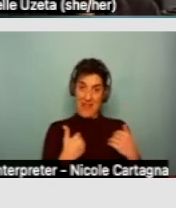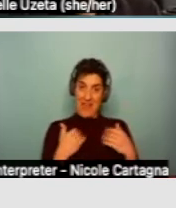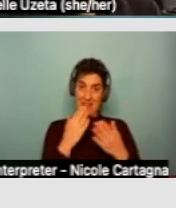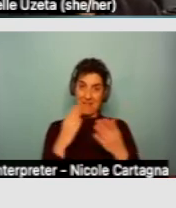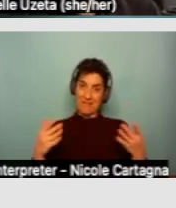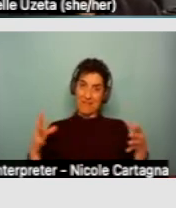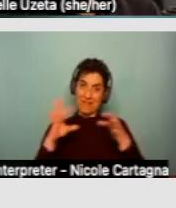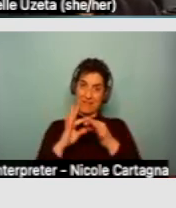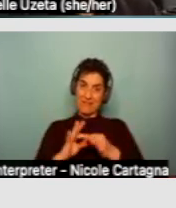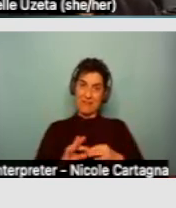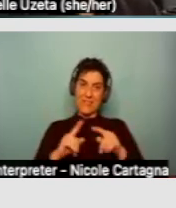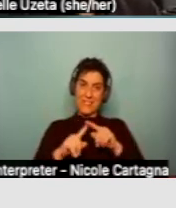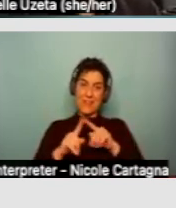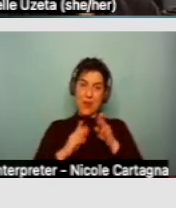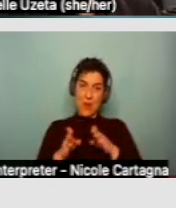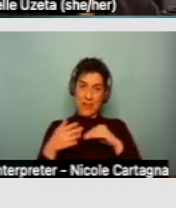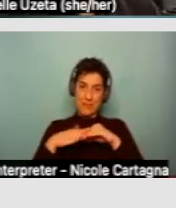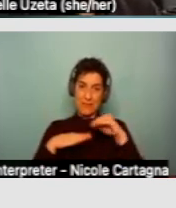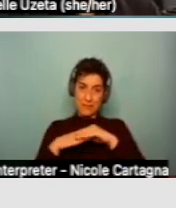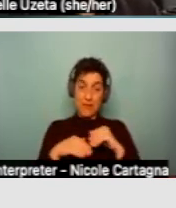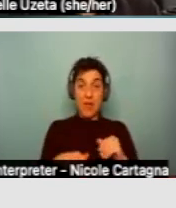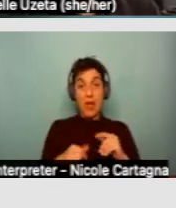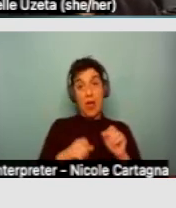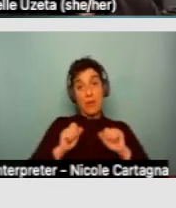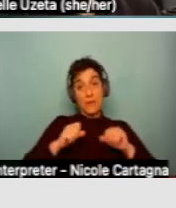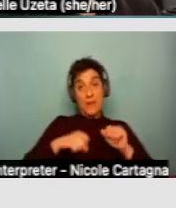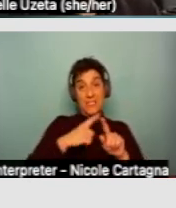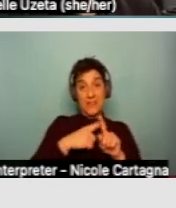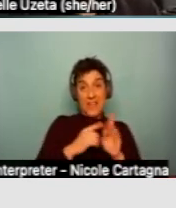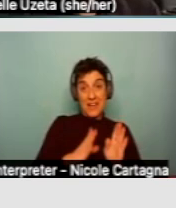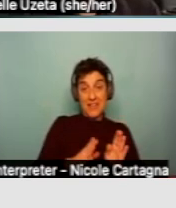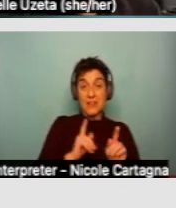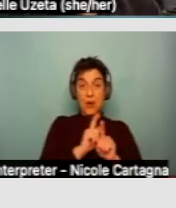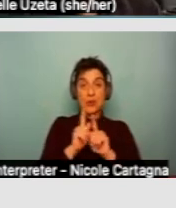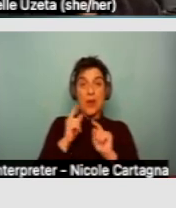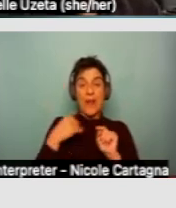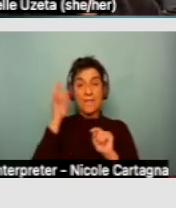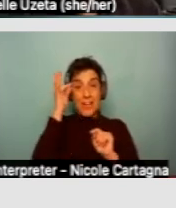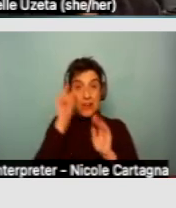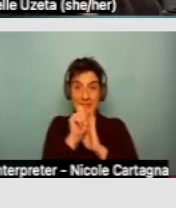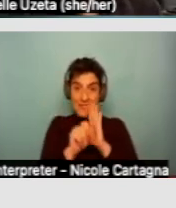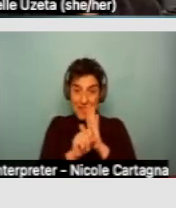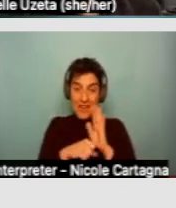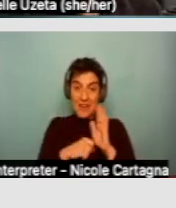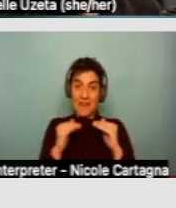One of the rights, perspective tenants and tenants have under federal and state fair housing law is the right to reasonable accommodations